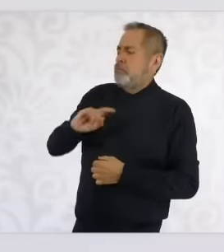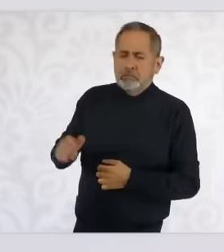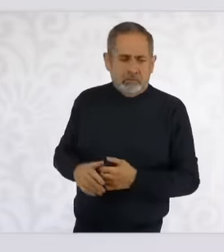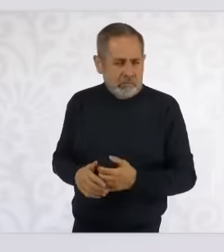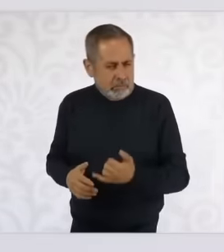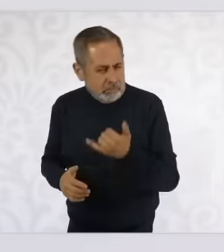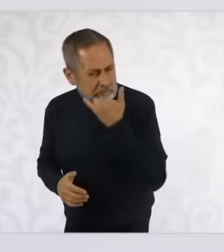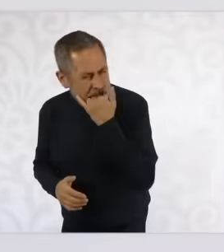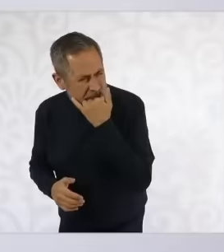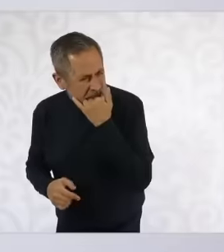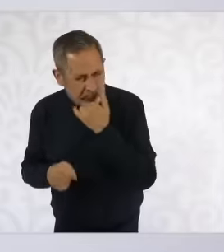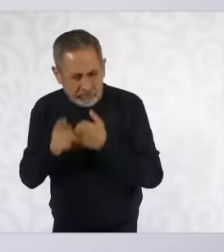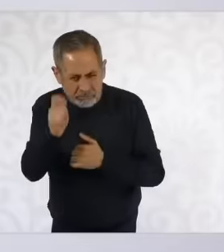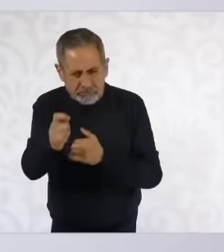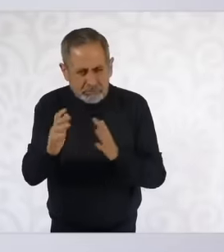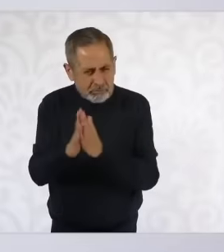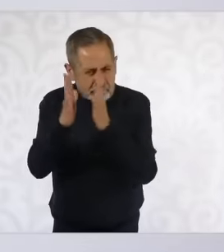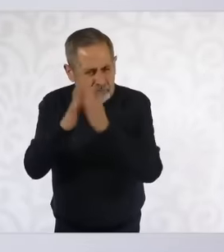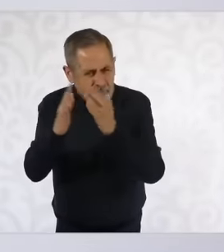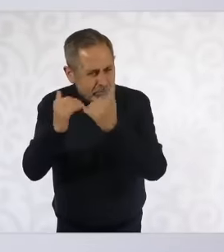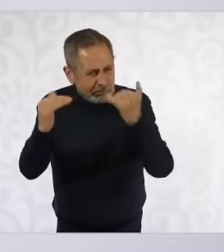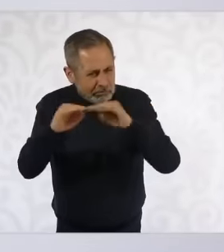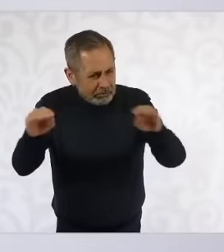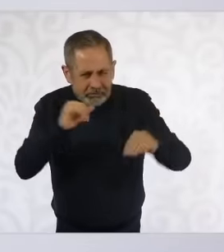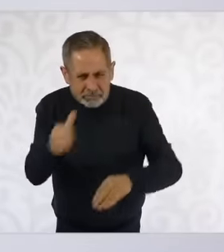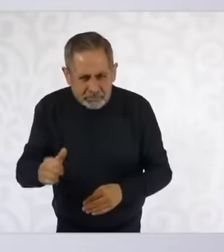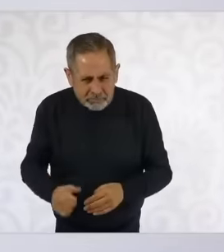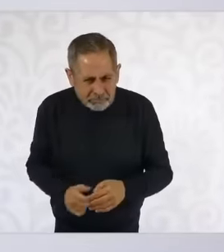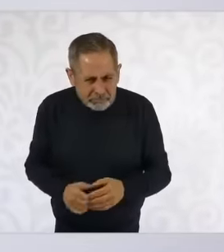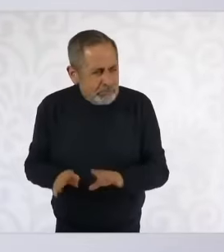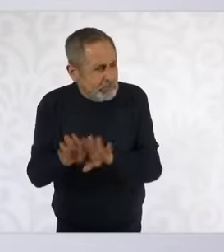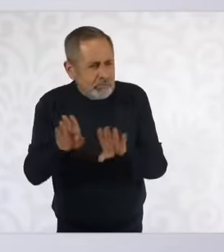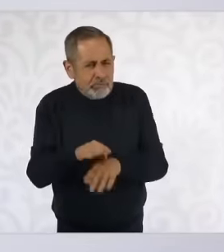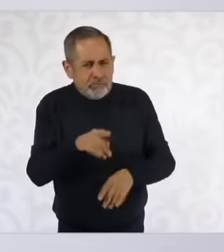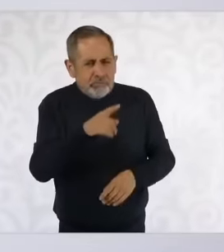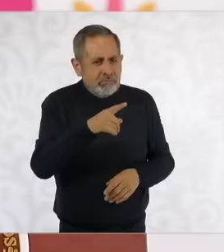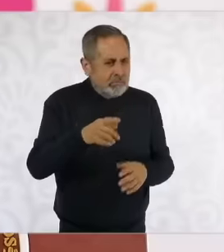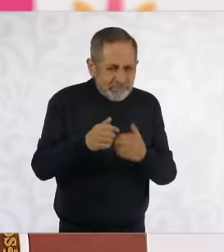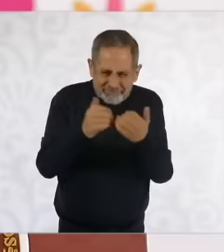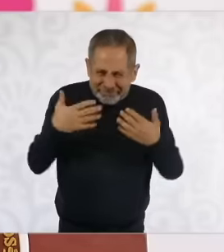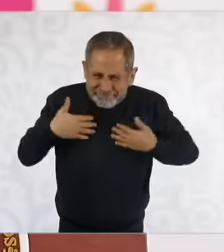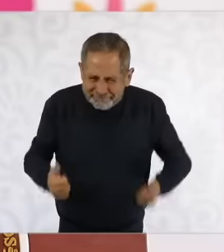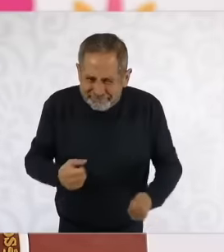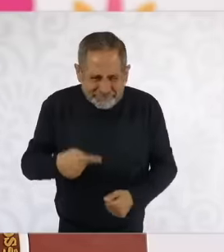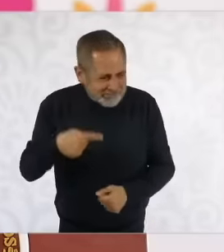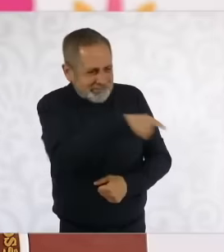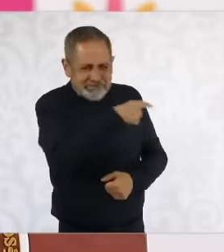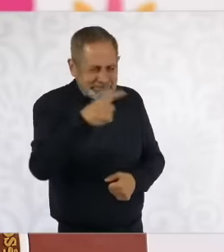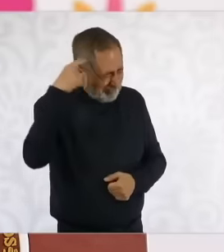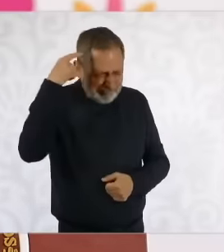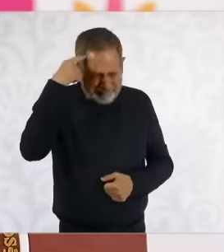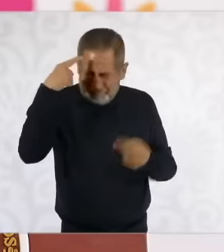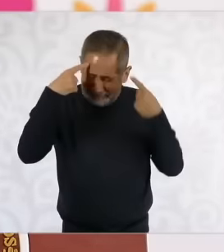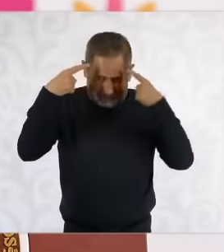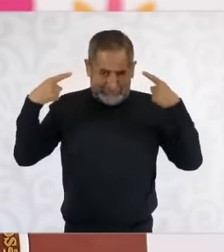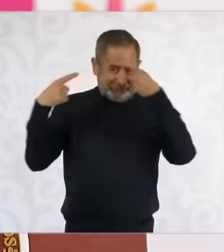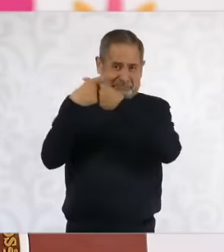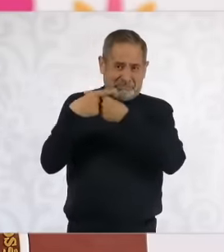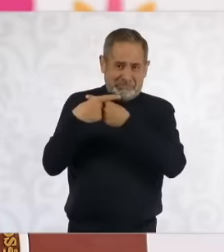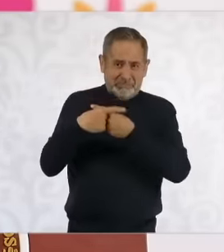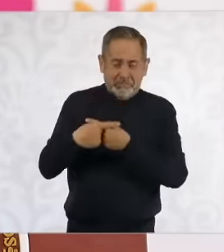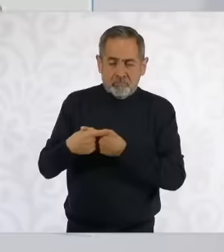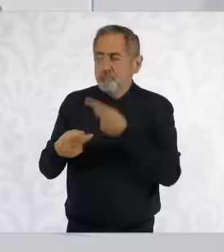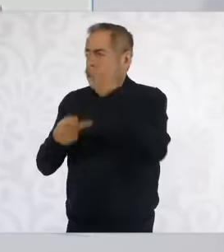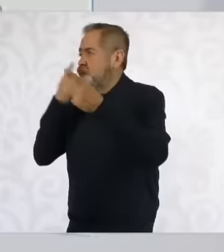judiciary does not guarantee independence. I don't know if you notice the contradiction of their arguments.